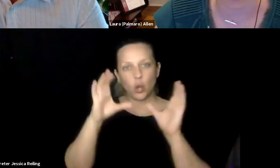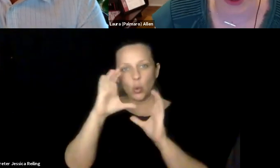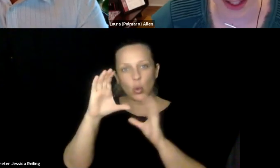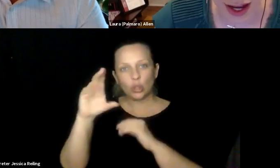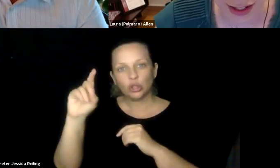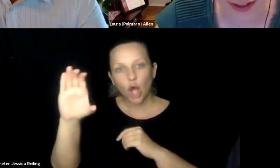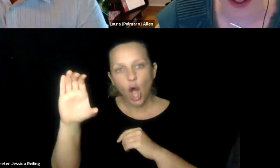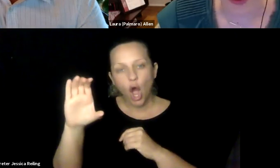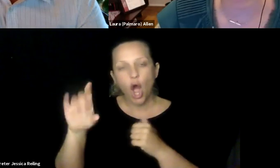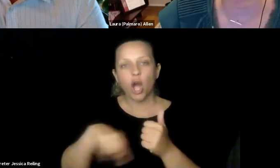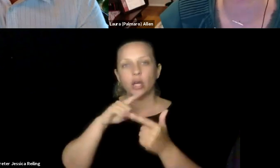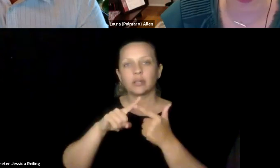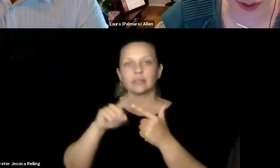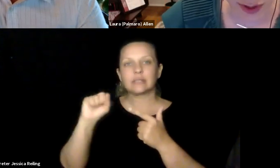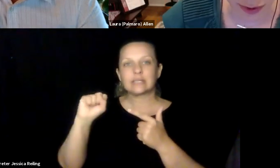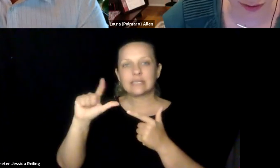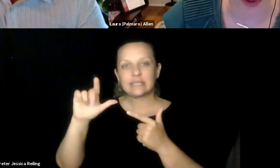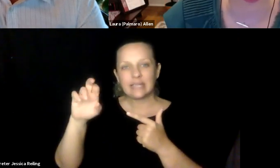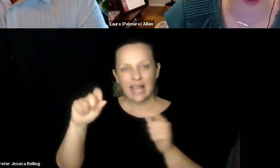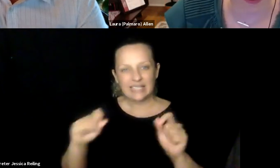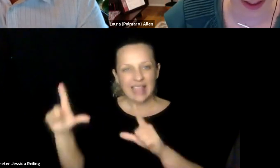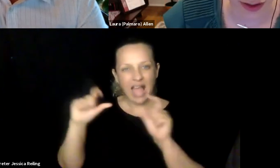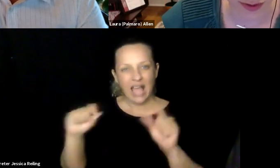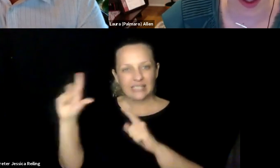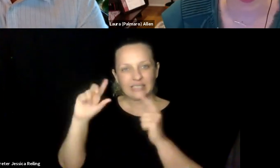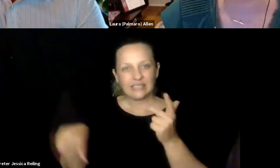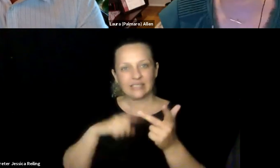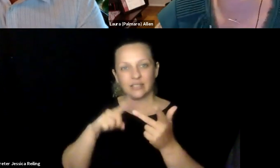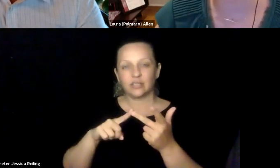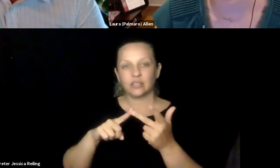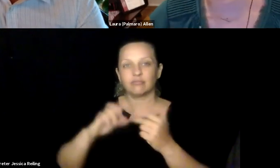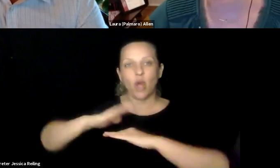know a number of products are heavily used in higher education. Like, for